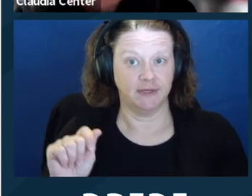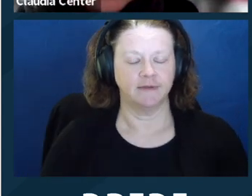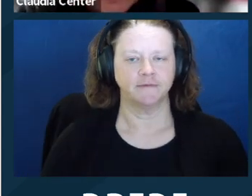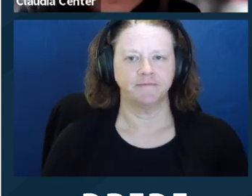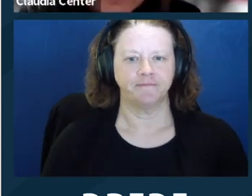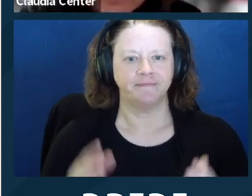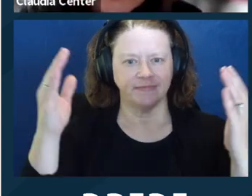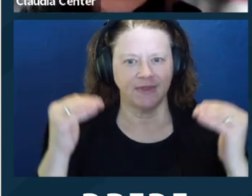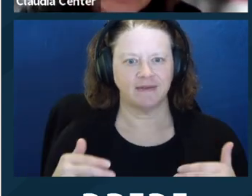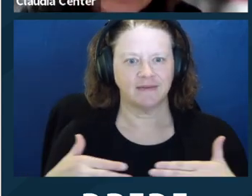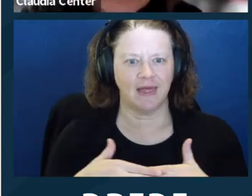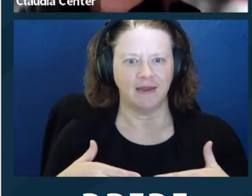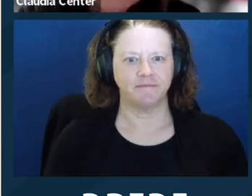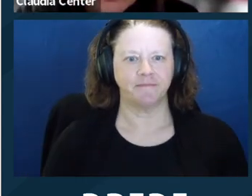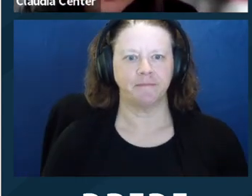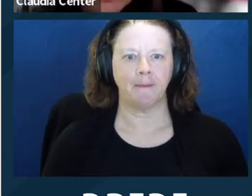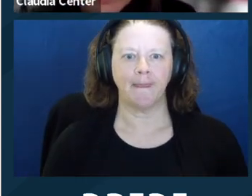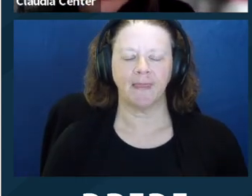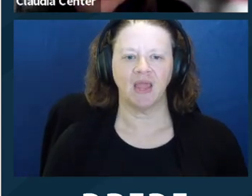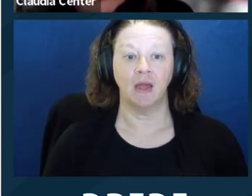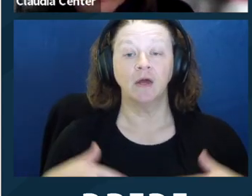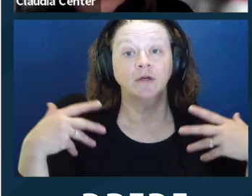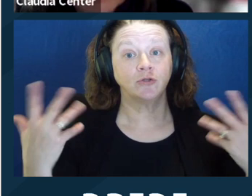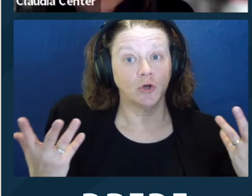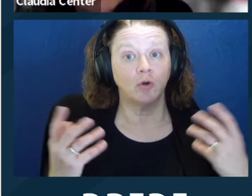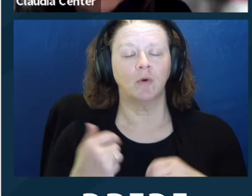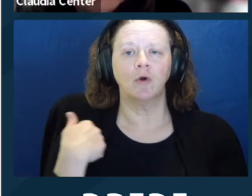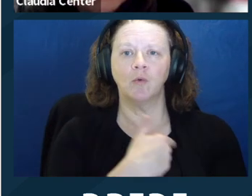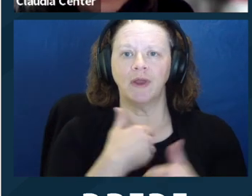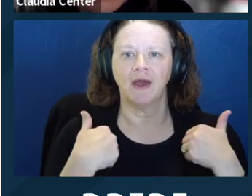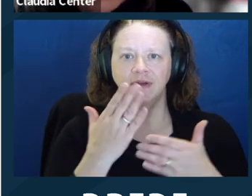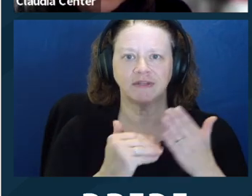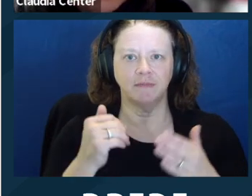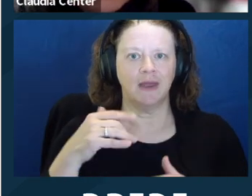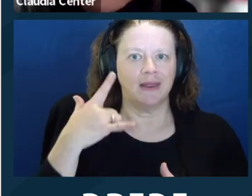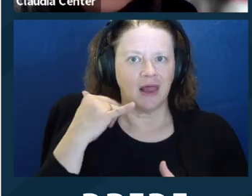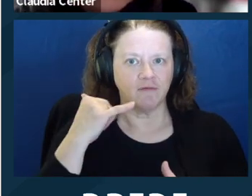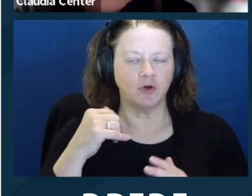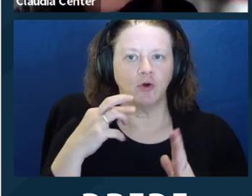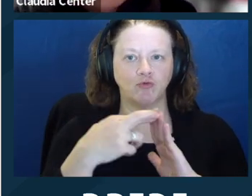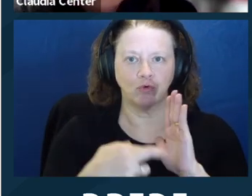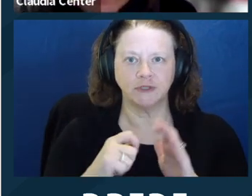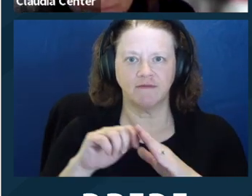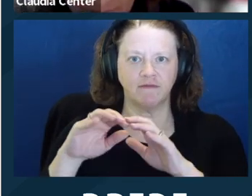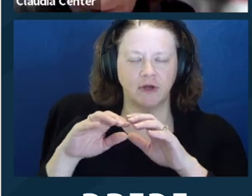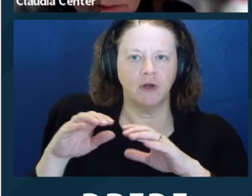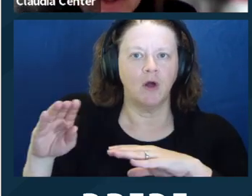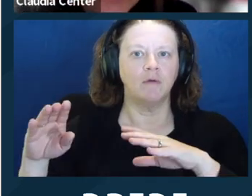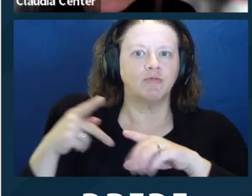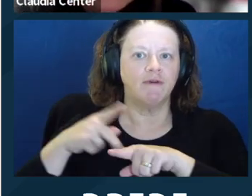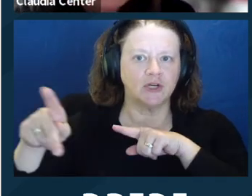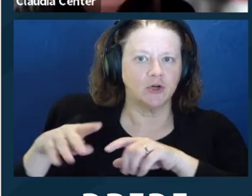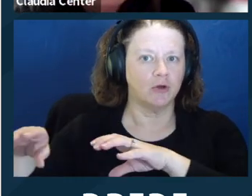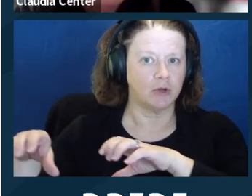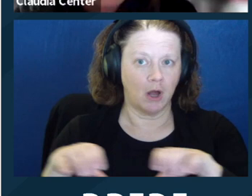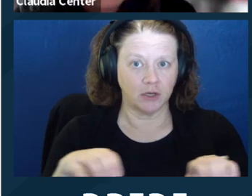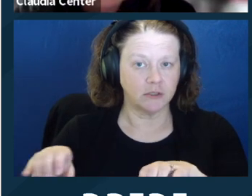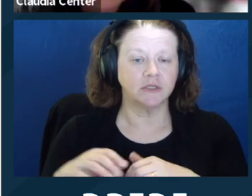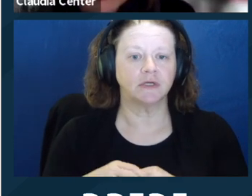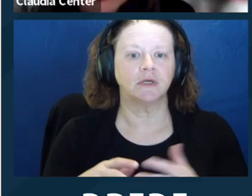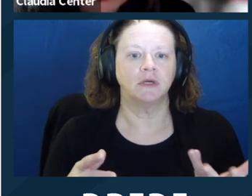Conduct that relate to serving people with disabilities. So nondiscrimination, rule 8.4.1.